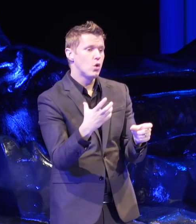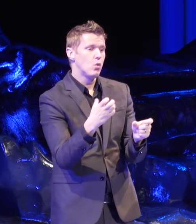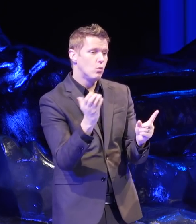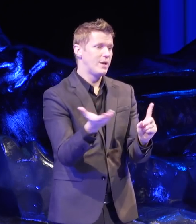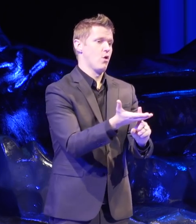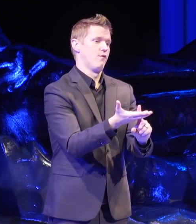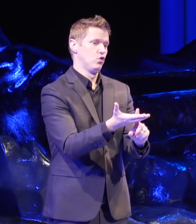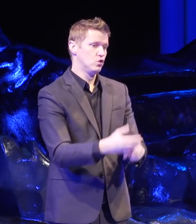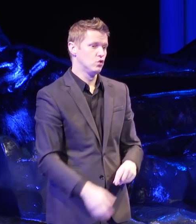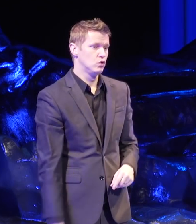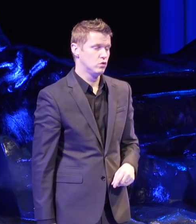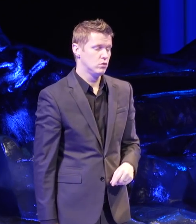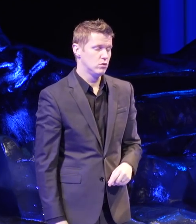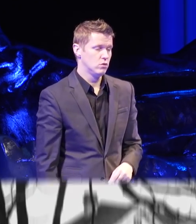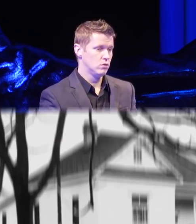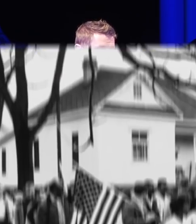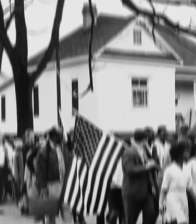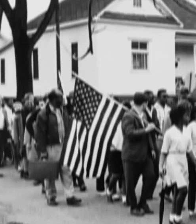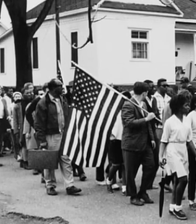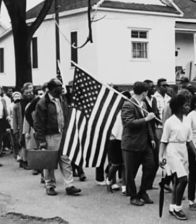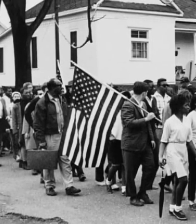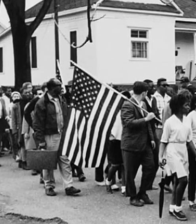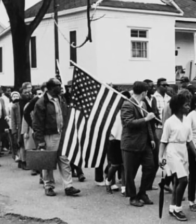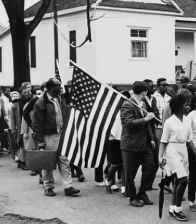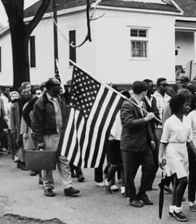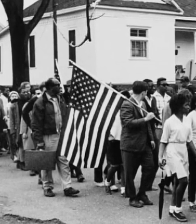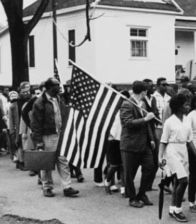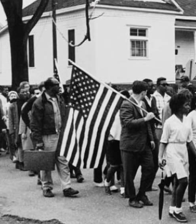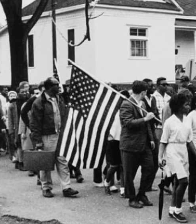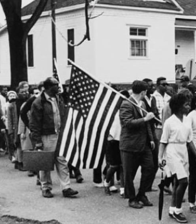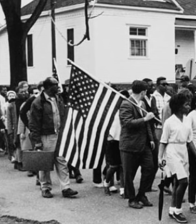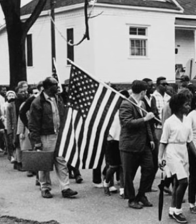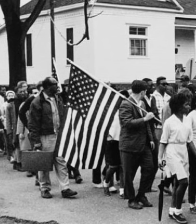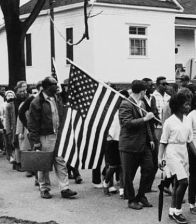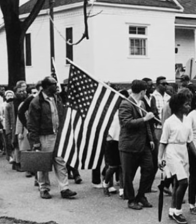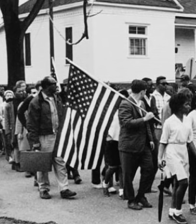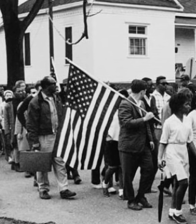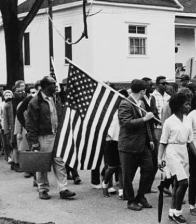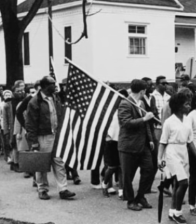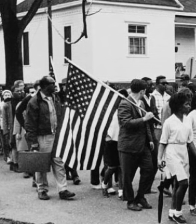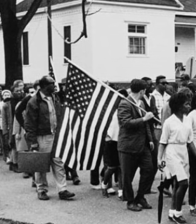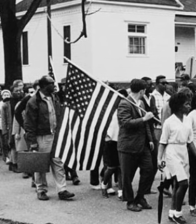The movement for African American civil rights in the 1950s and 1960s is the model